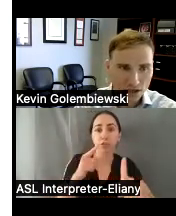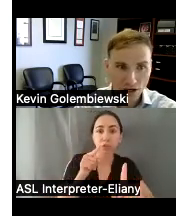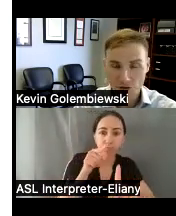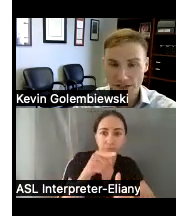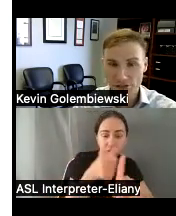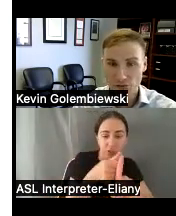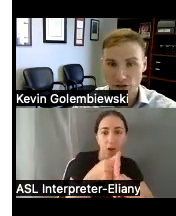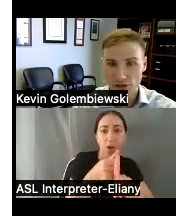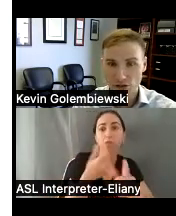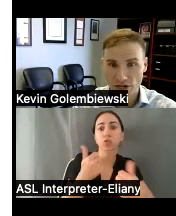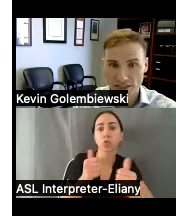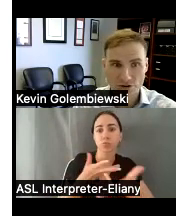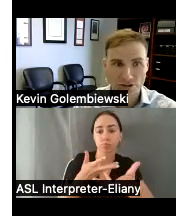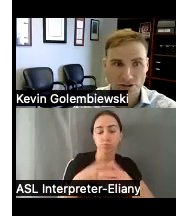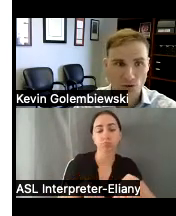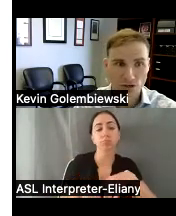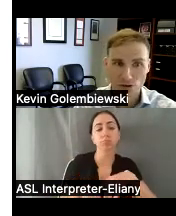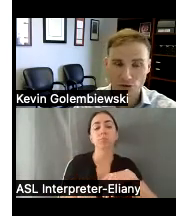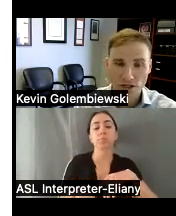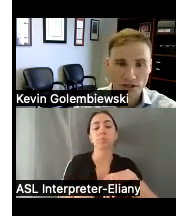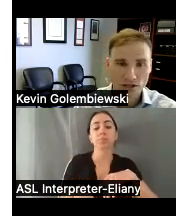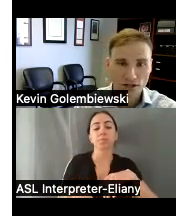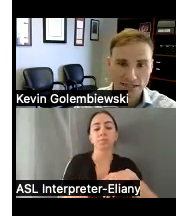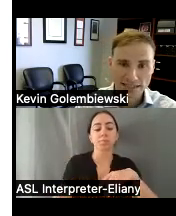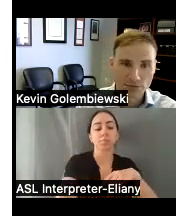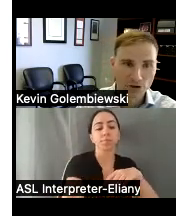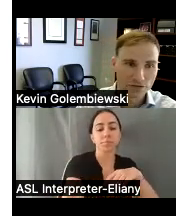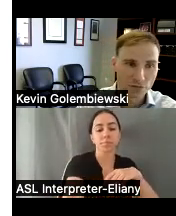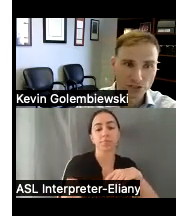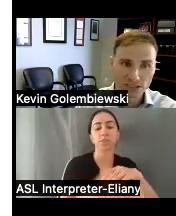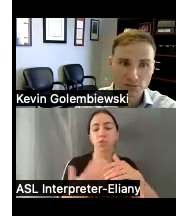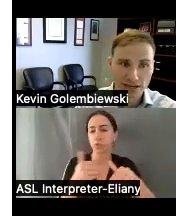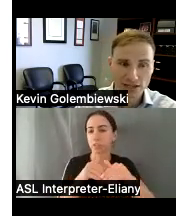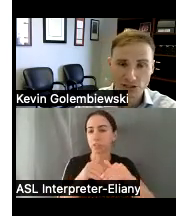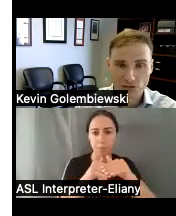other issues we also address under this goal include accessibility of emergency planning